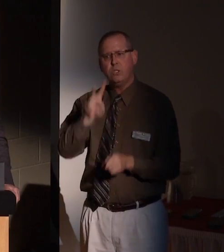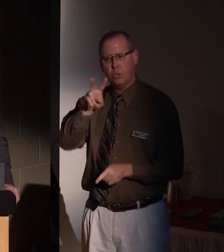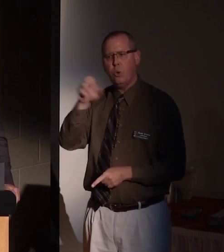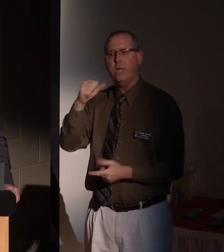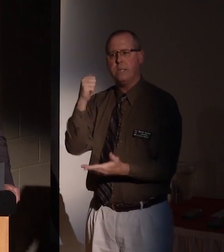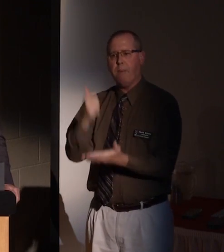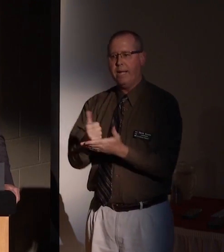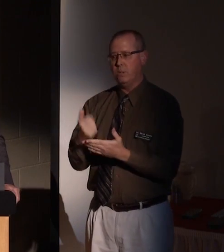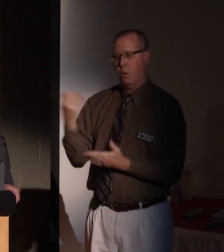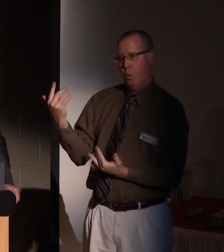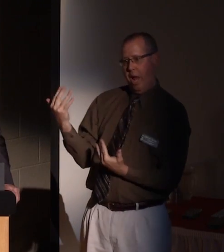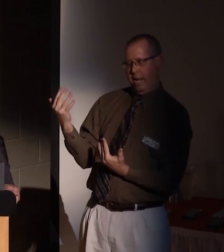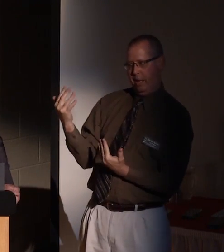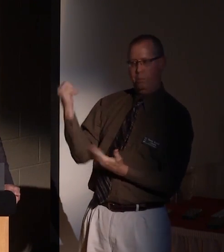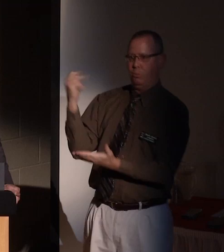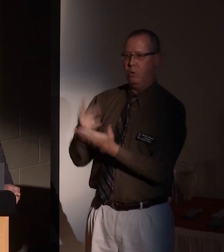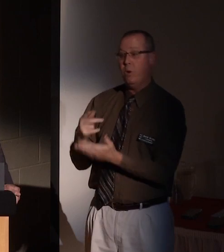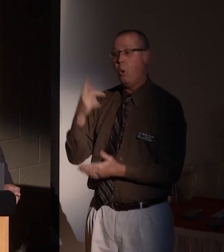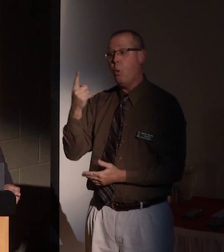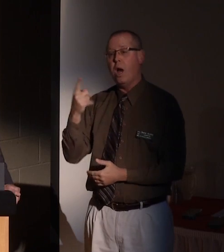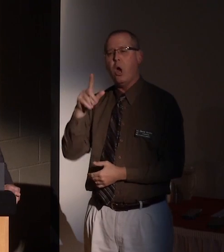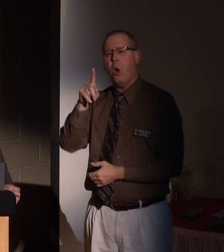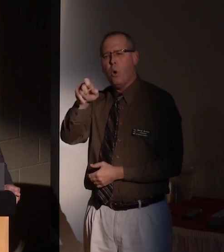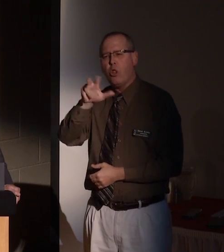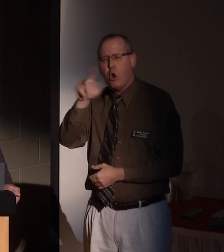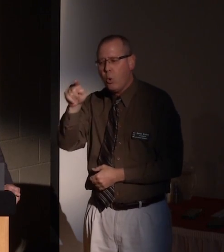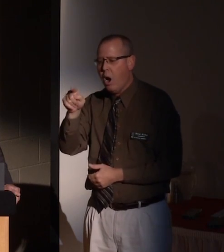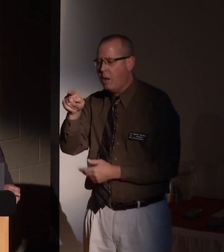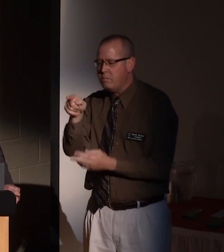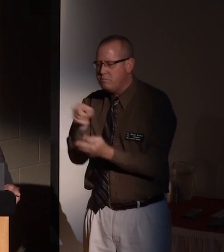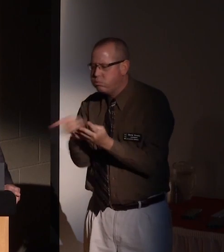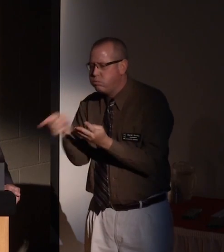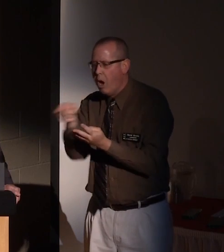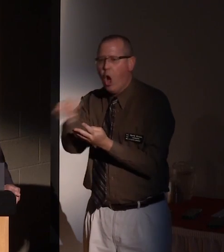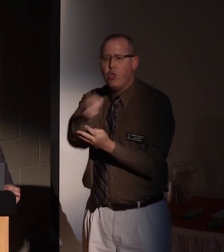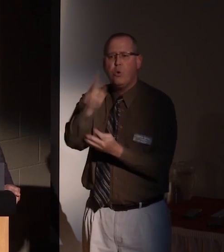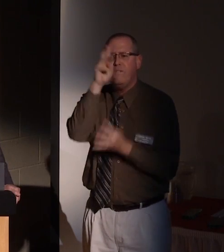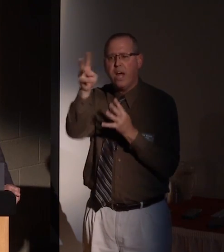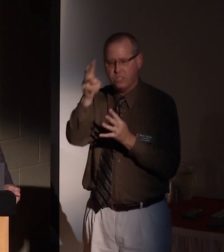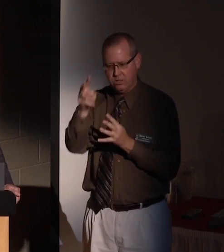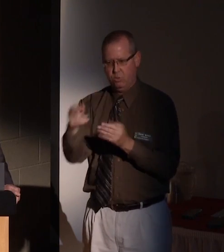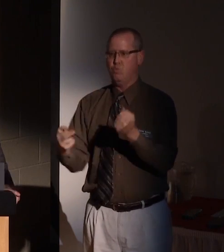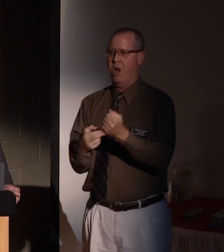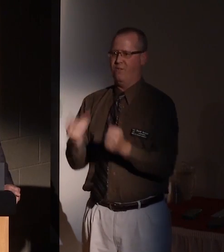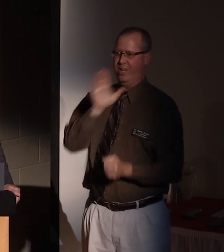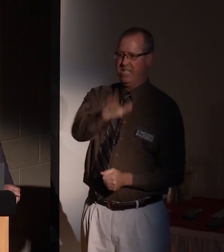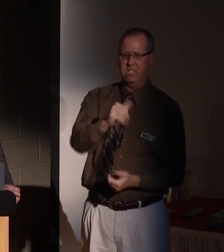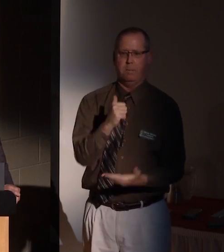patents pending, one with 131 other inventions referencing it,